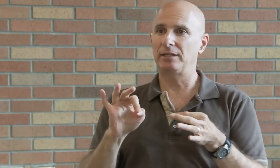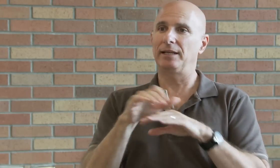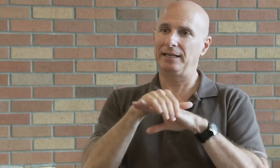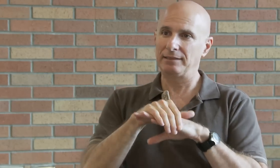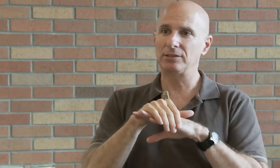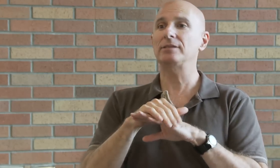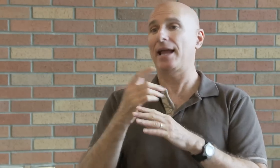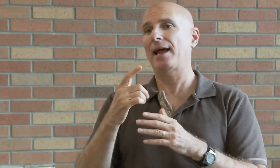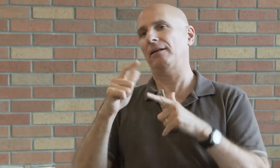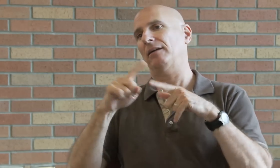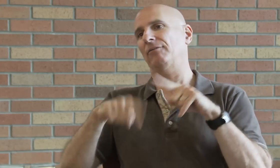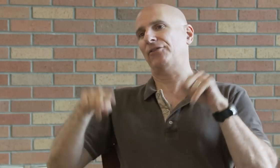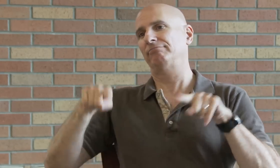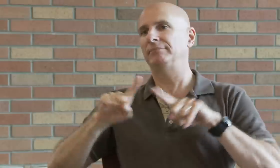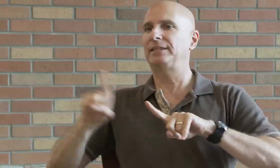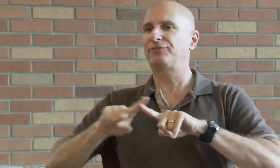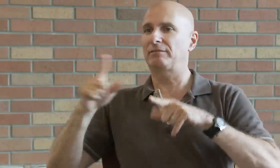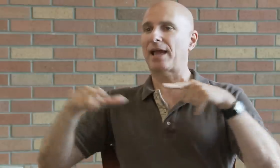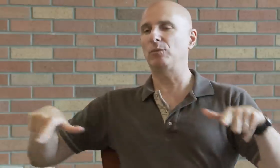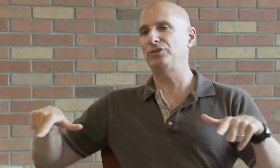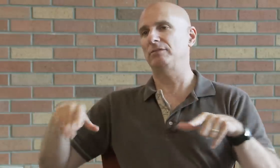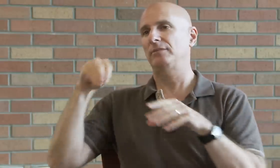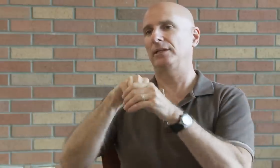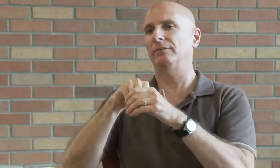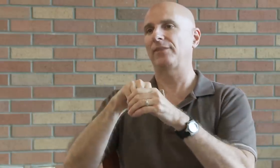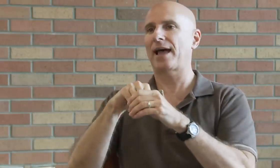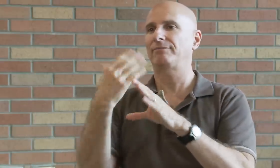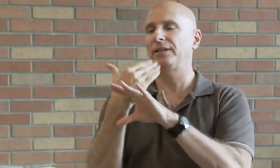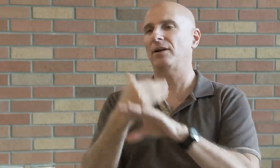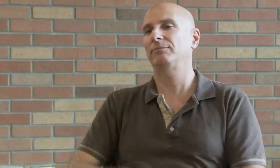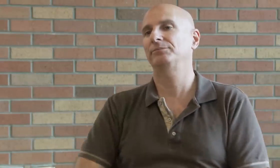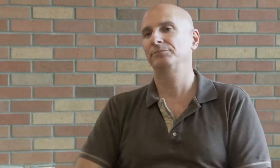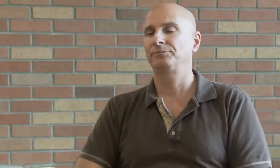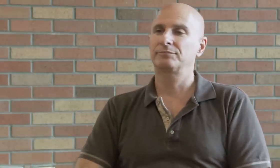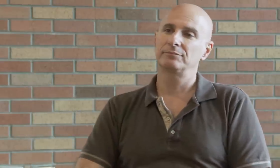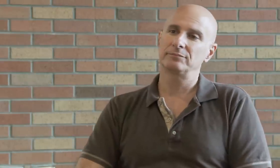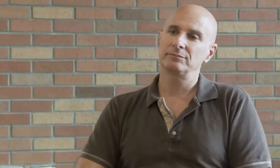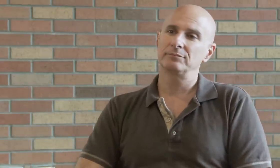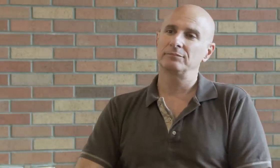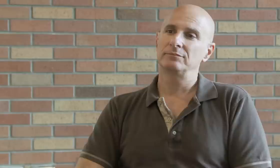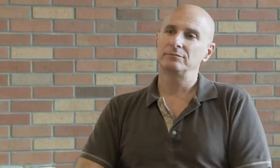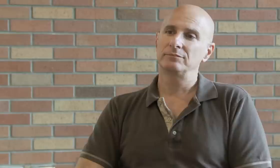Meaning you would want to include captions in English and possibly in different languages. Especially when you're making a video.